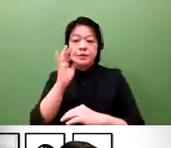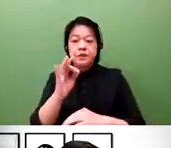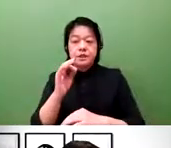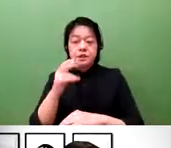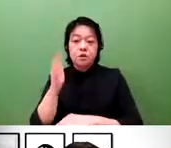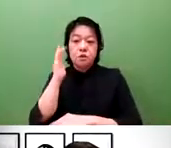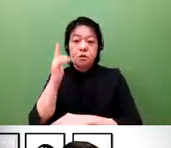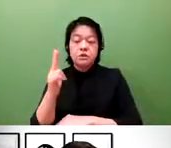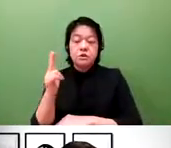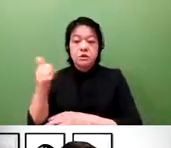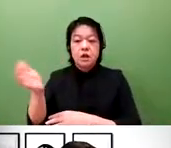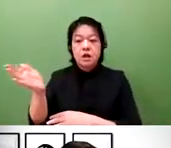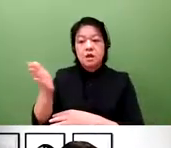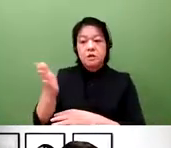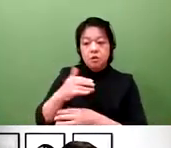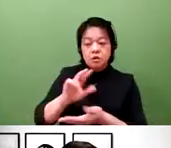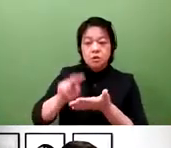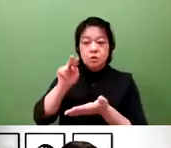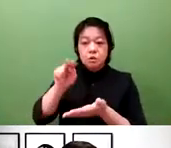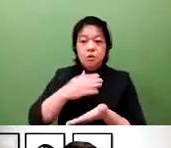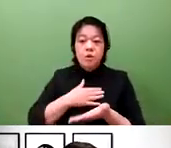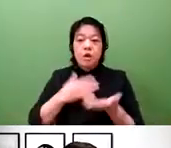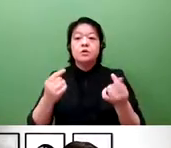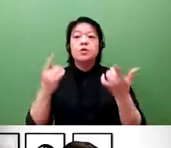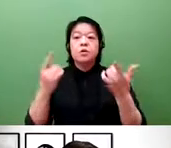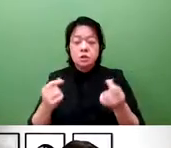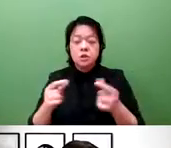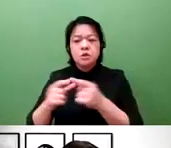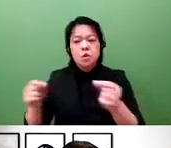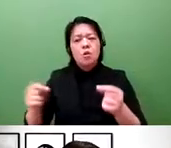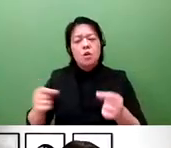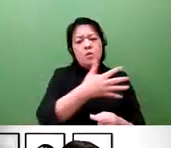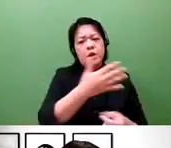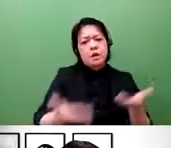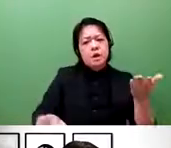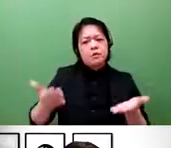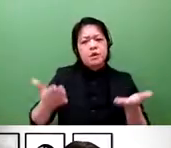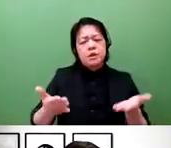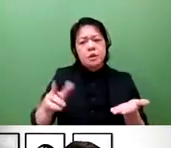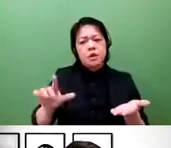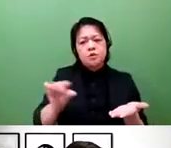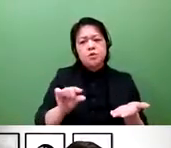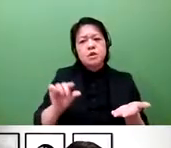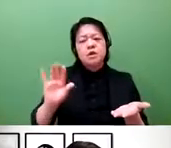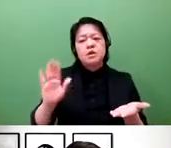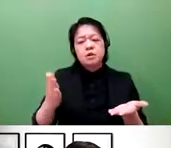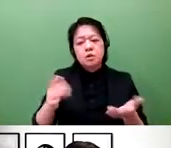and has been very successfully, the number compared to United States is very small.